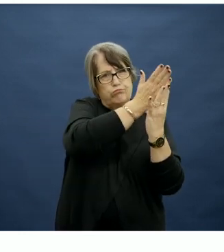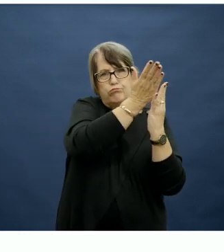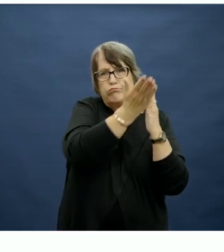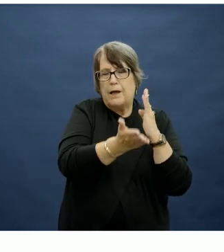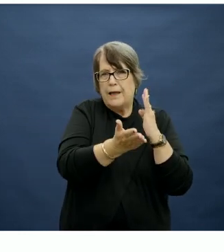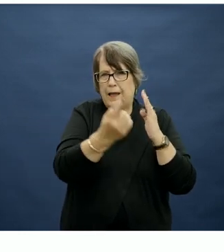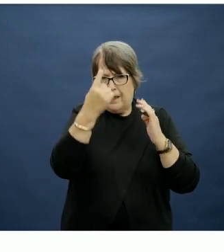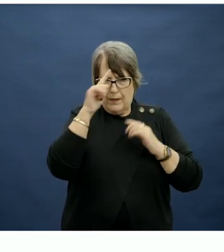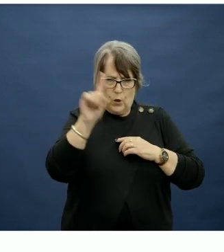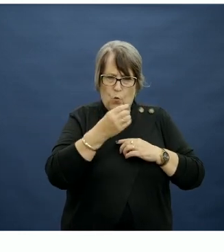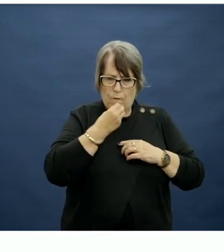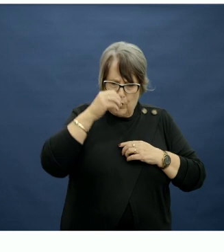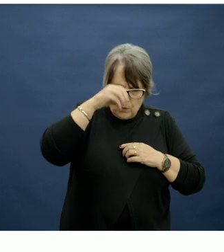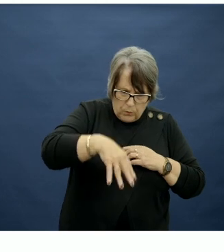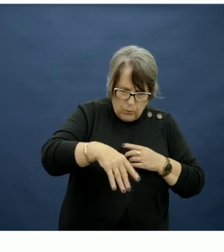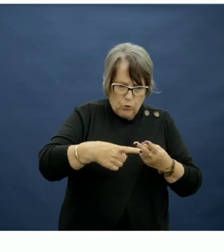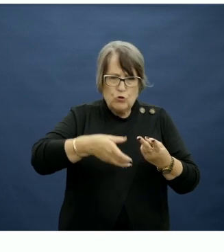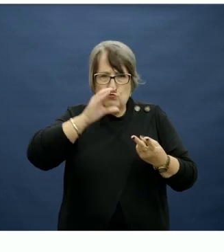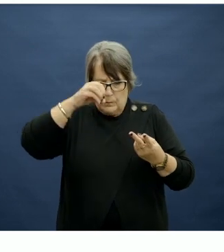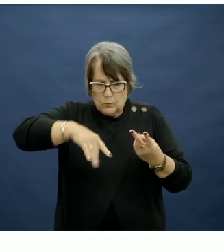what food and drinks to provide.